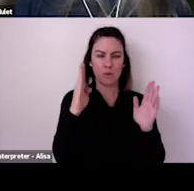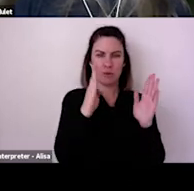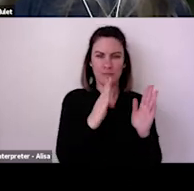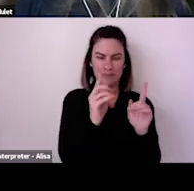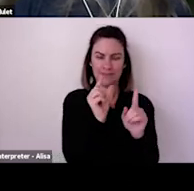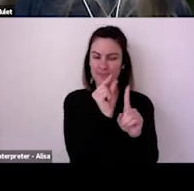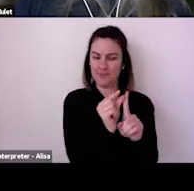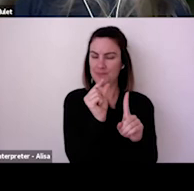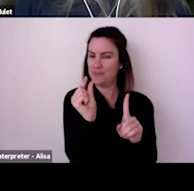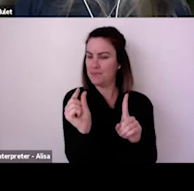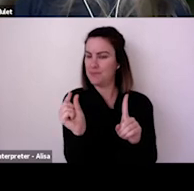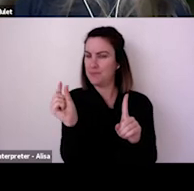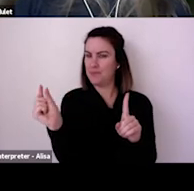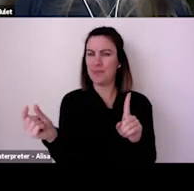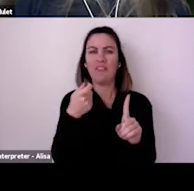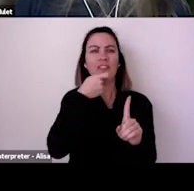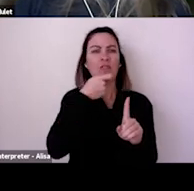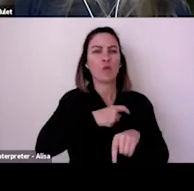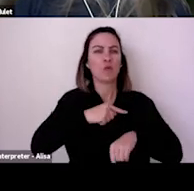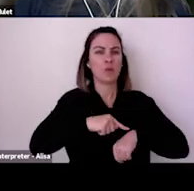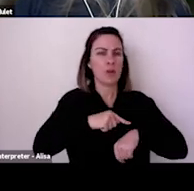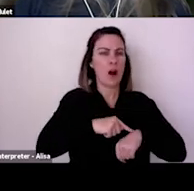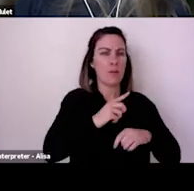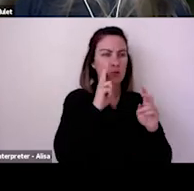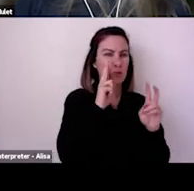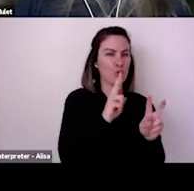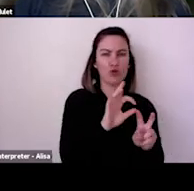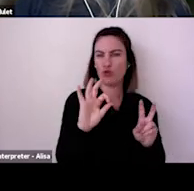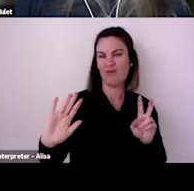So I think we have emergency preparedness is really a big deal and we're learning a